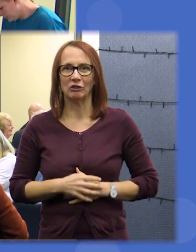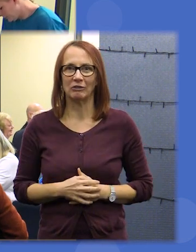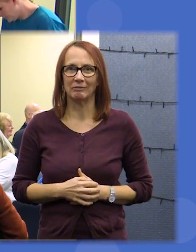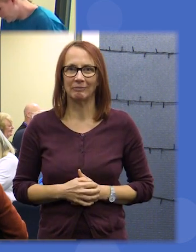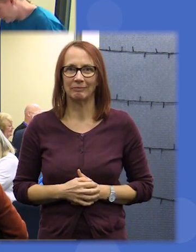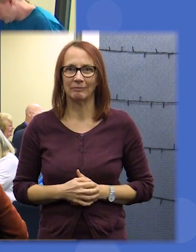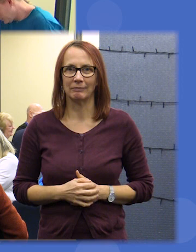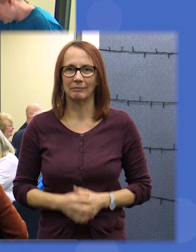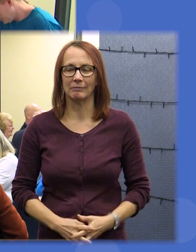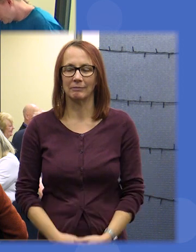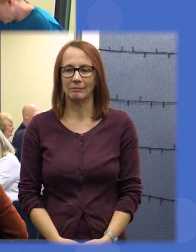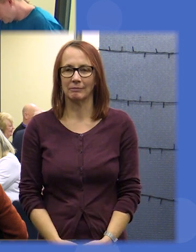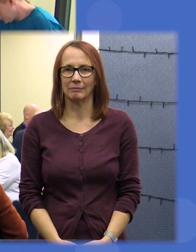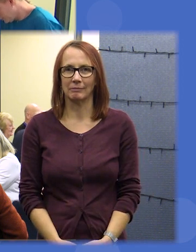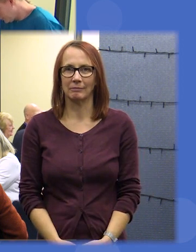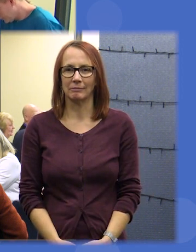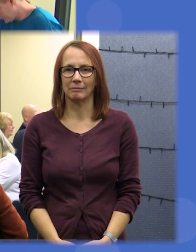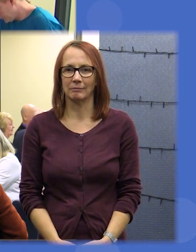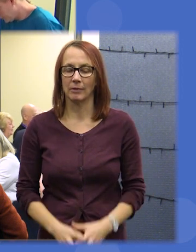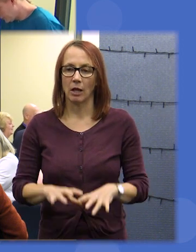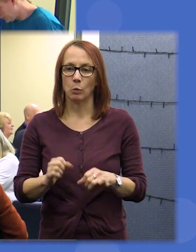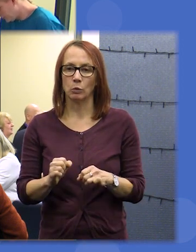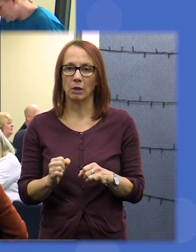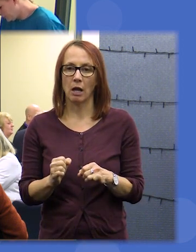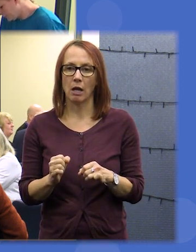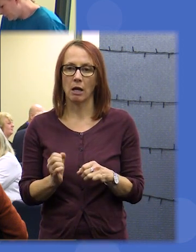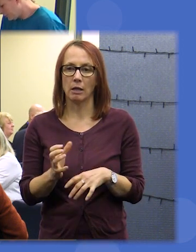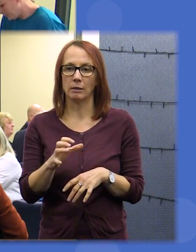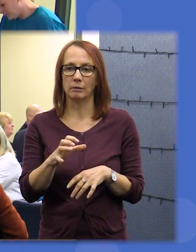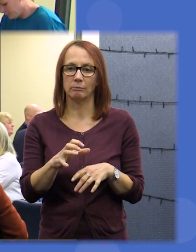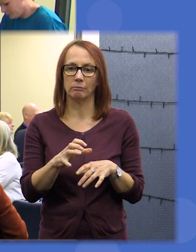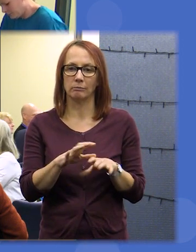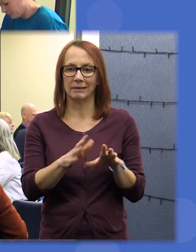think we're gonna start with Table one and then go in order so just so you know